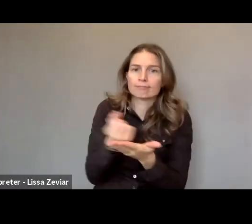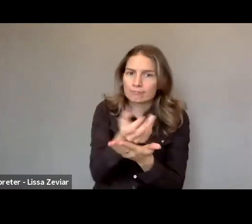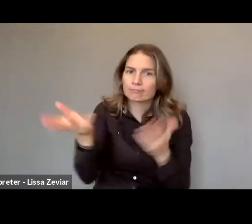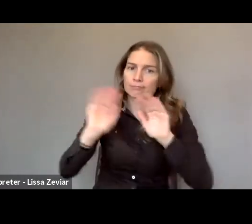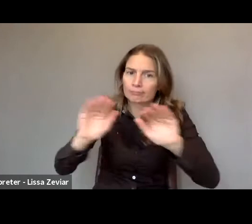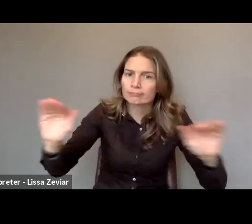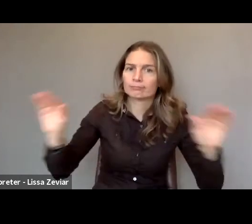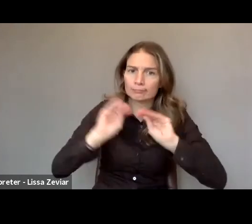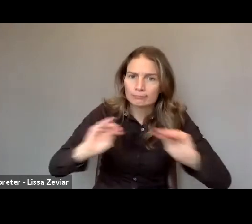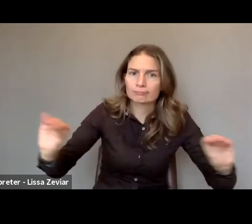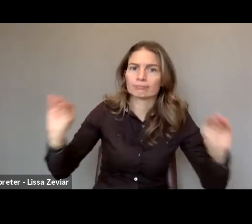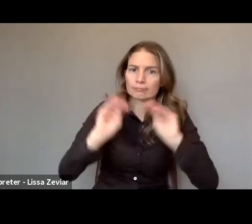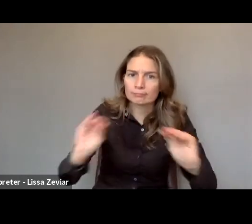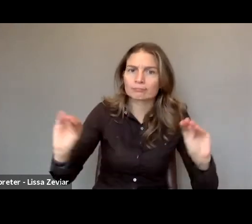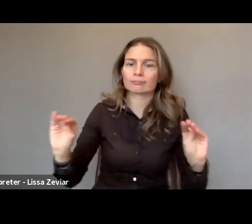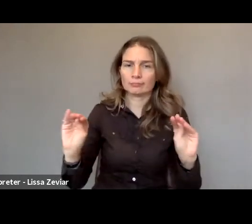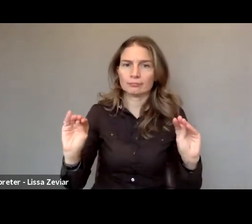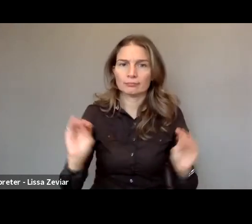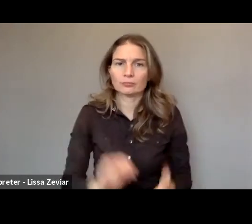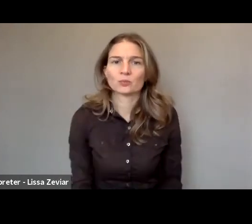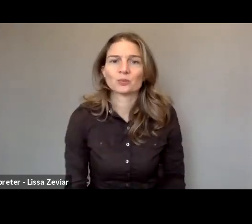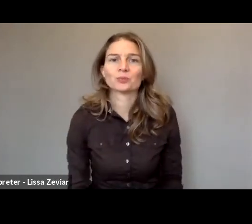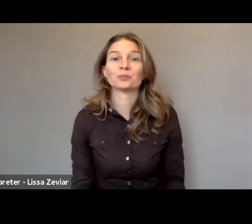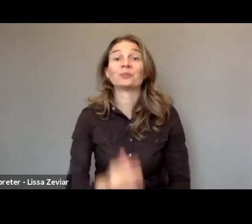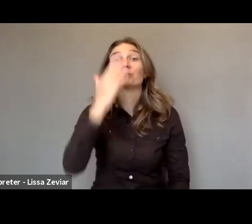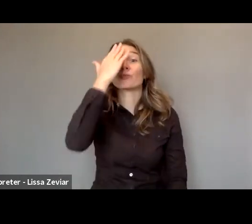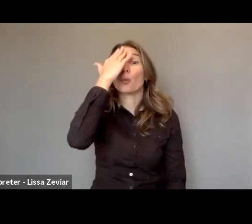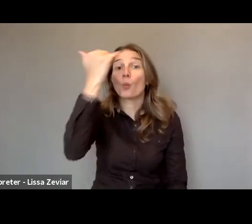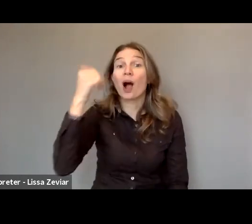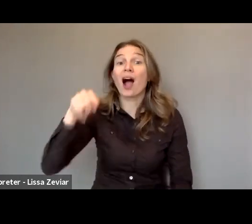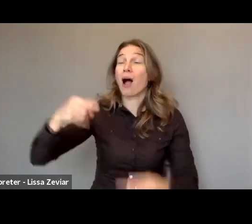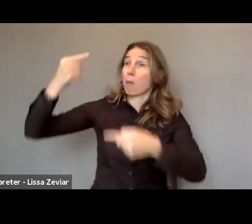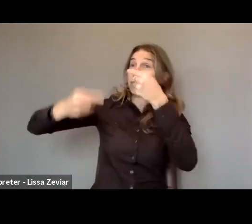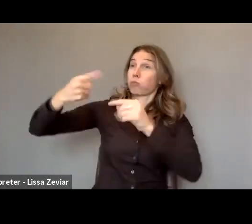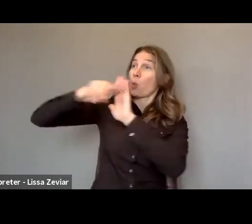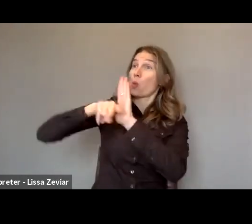about an issue that wasn't included in the agenda of the feminist movement.